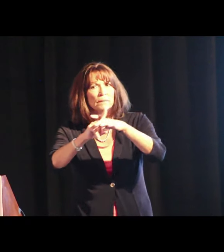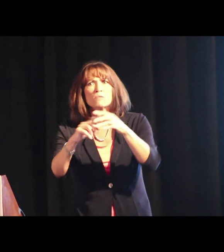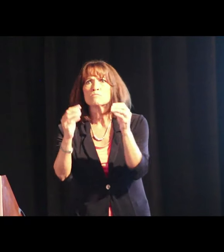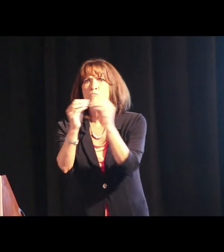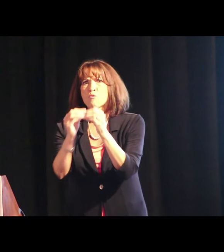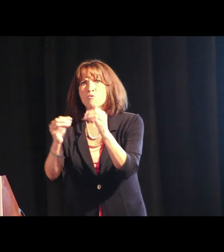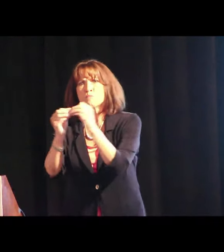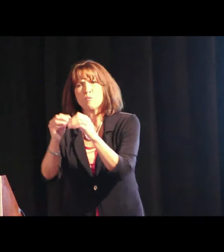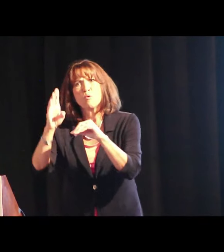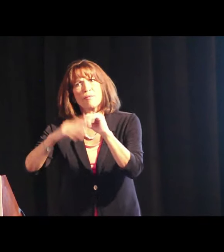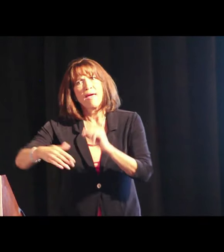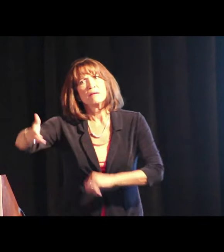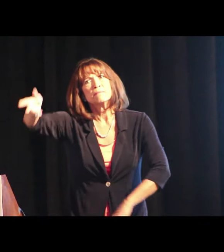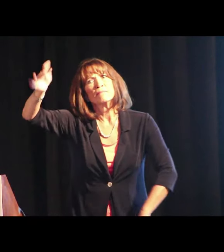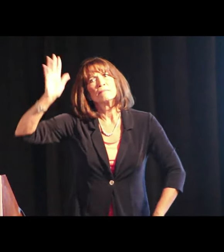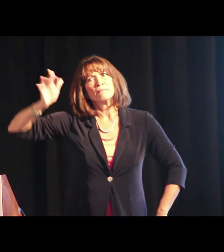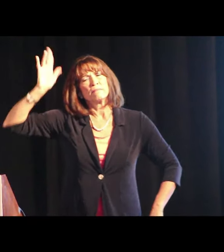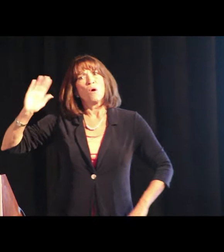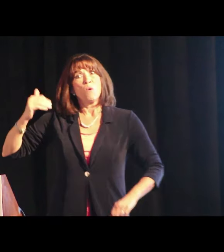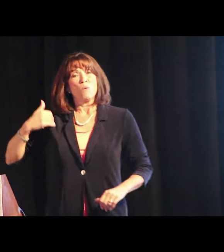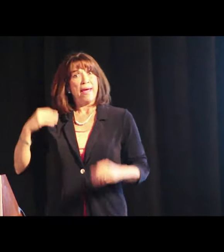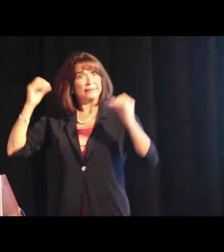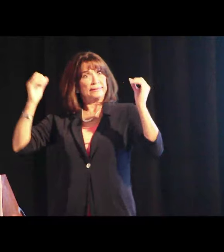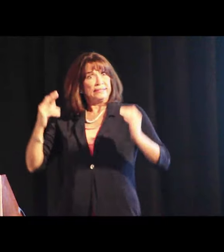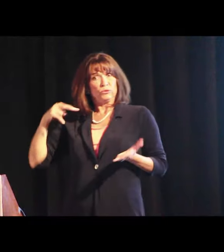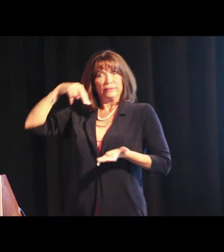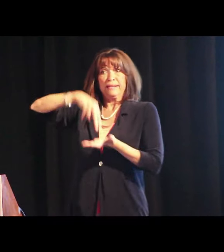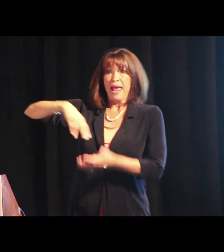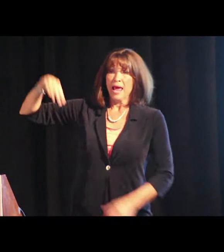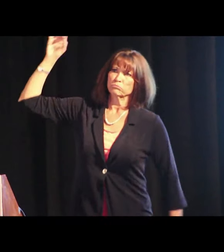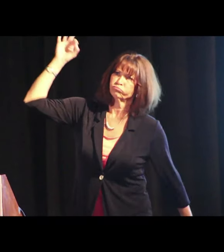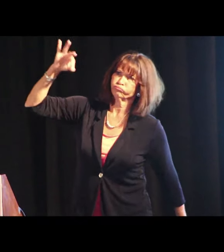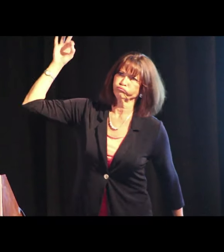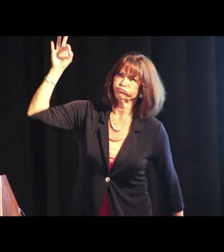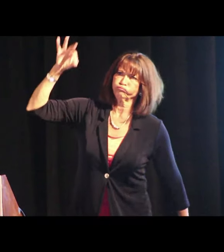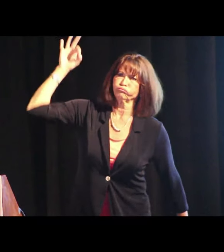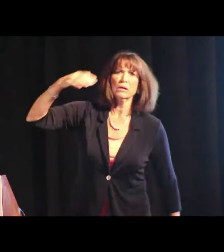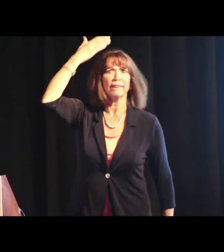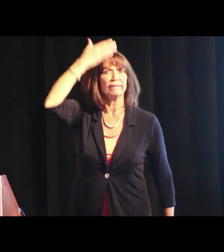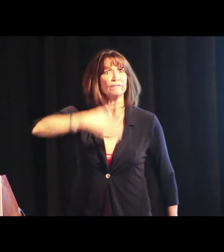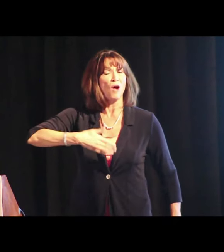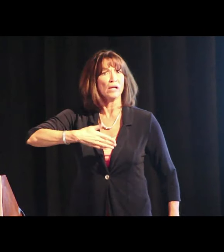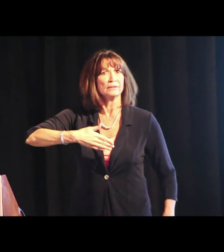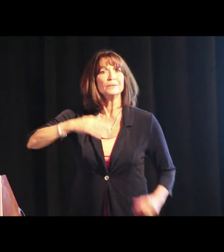More and more than before. When we had a teacher standing there just delivering a message to the class,